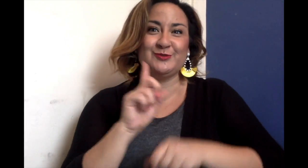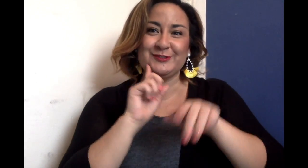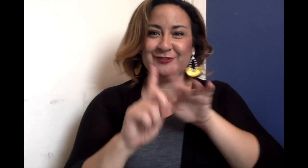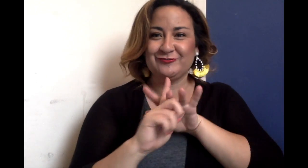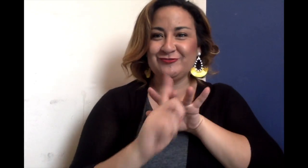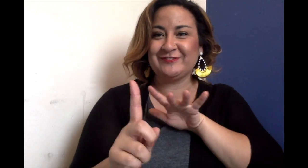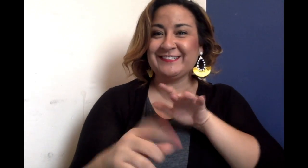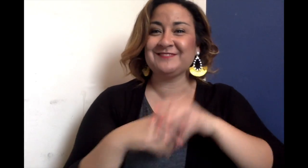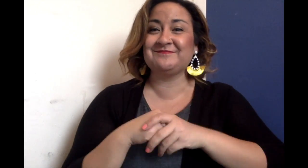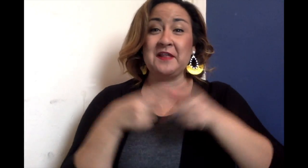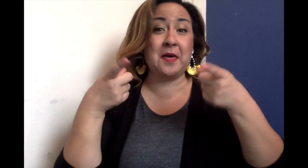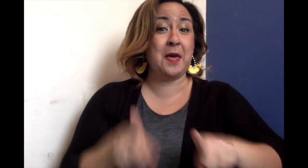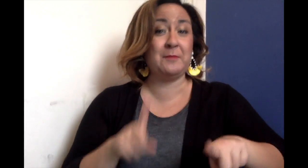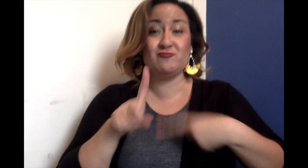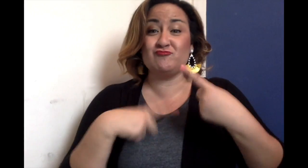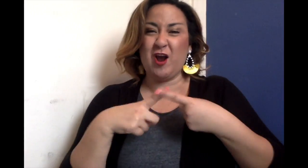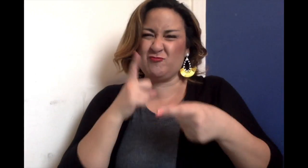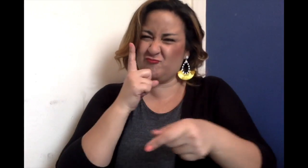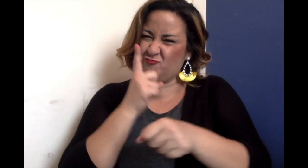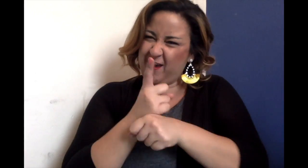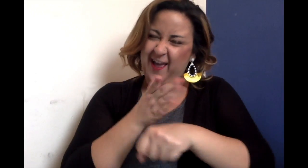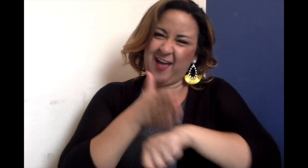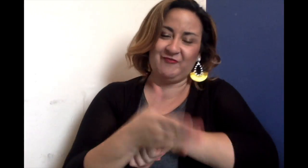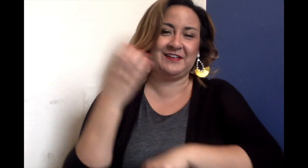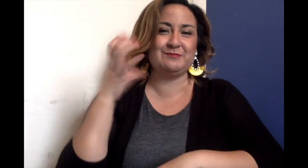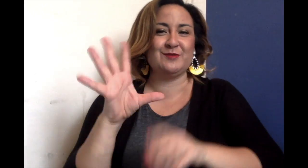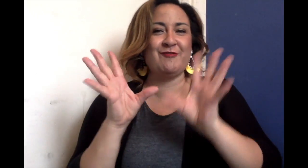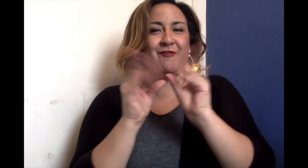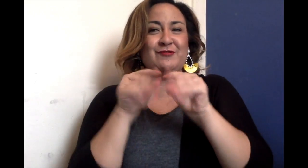This will happen right after the Council de Manos conference this October